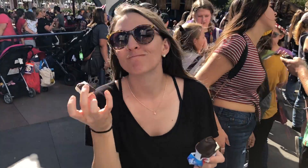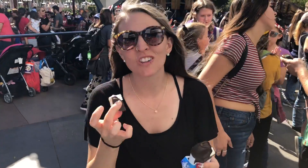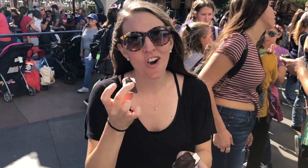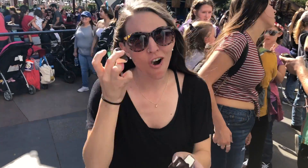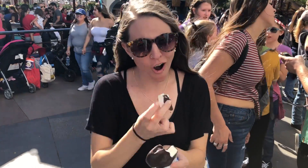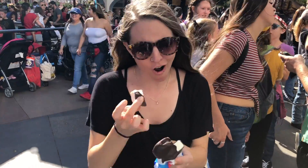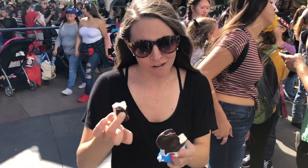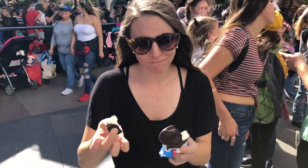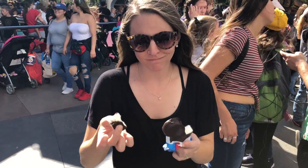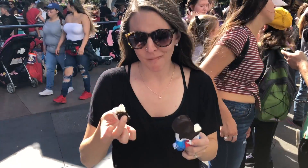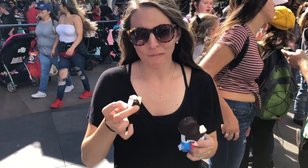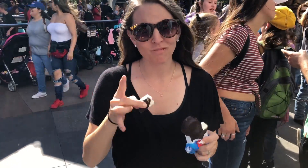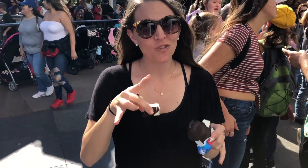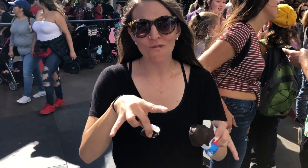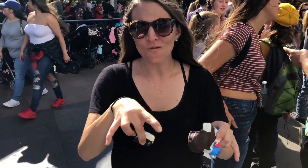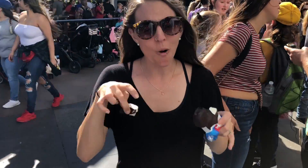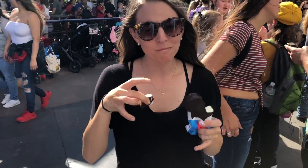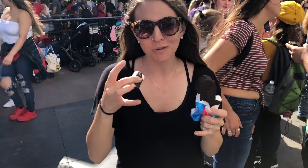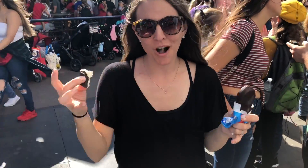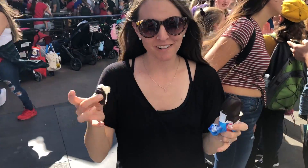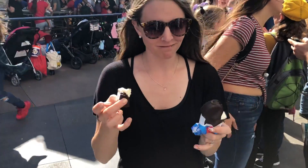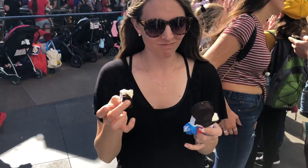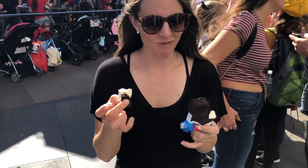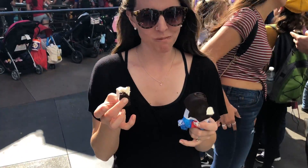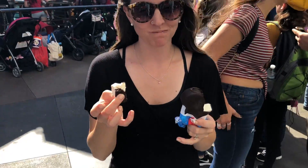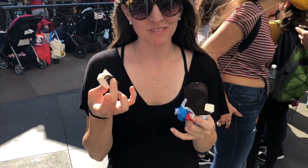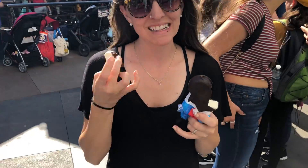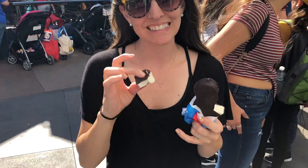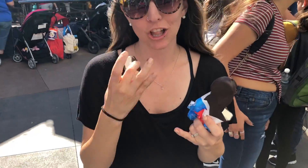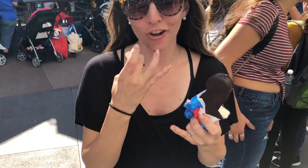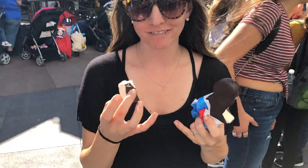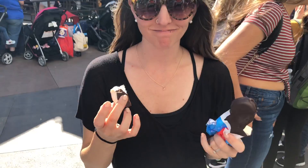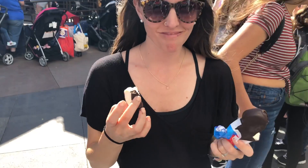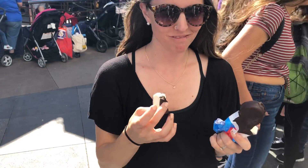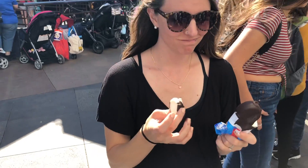It's so hard. It's way too frozen! Still good though.